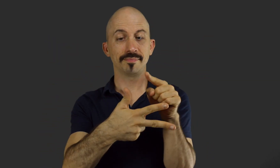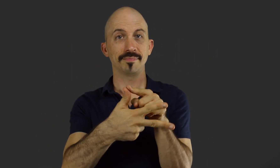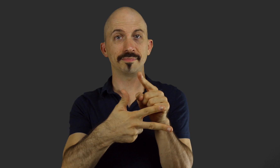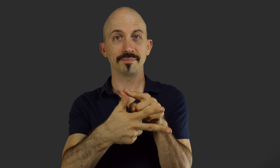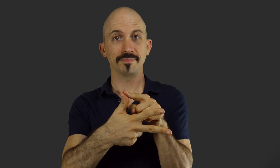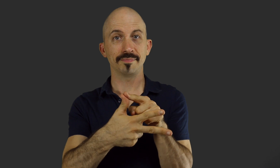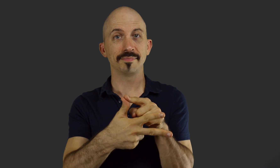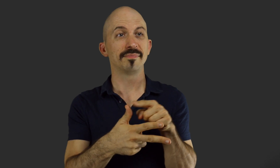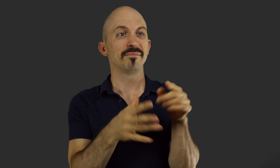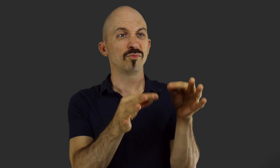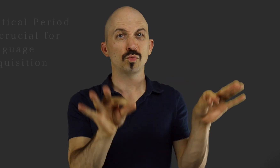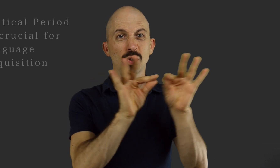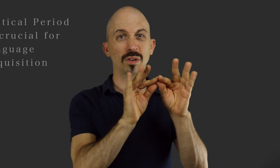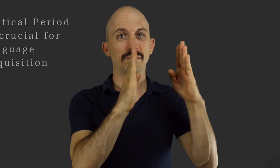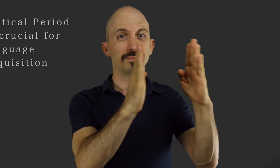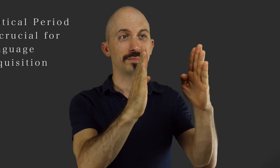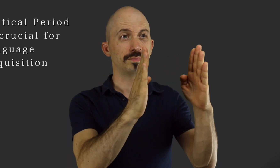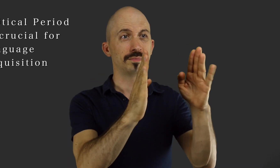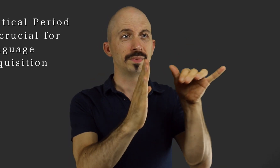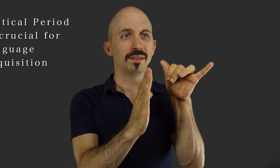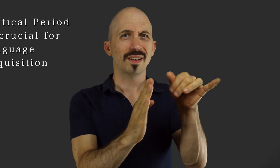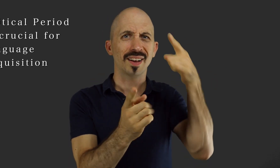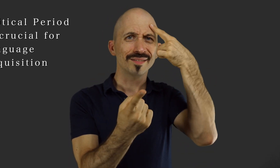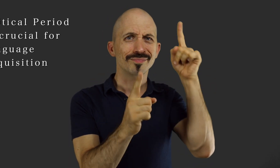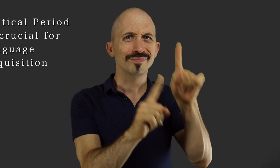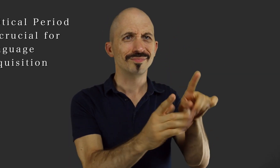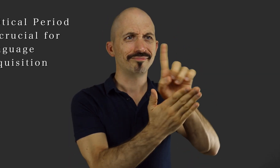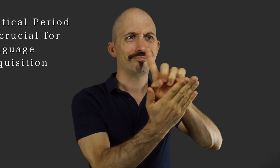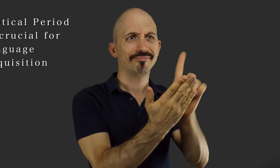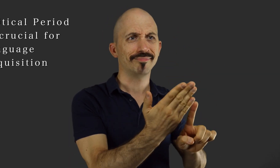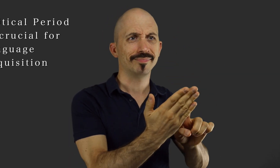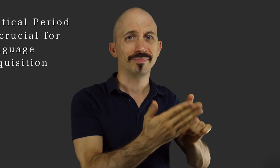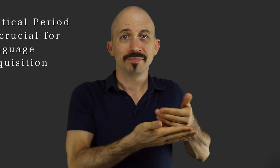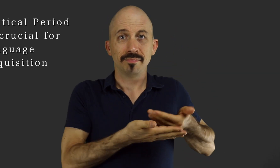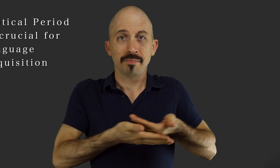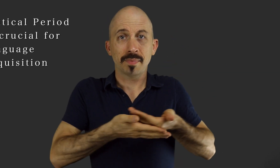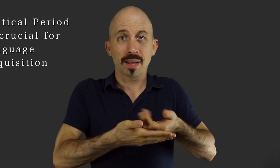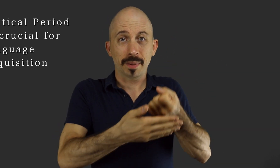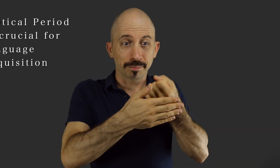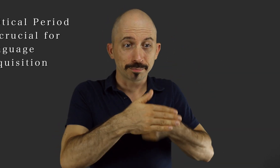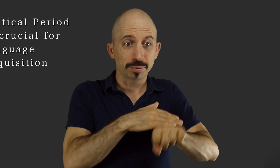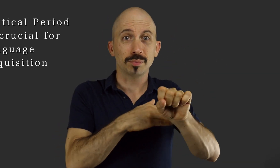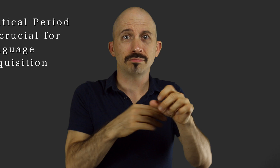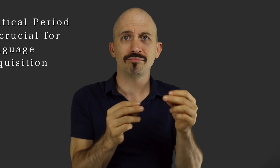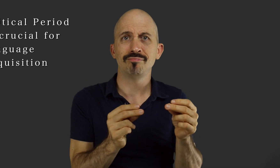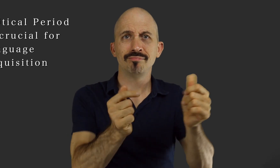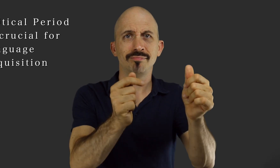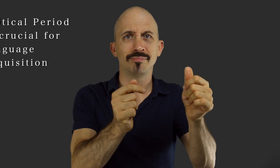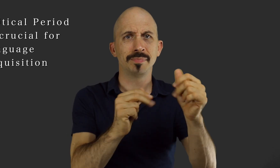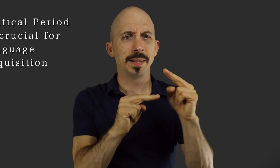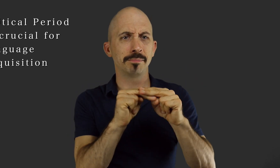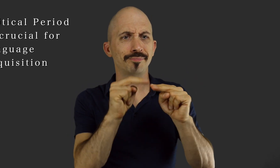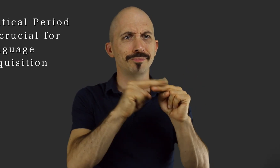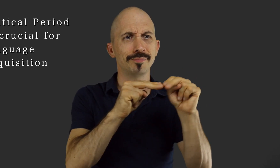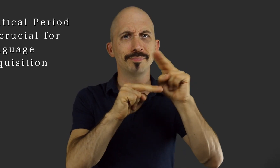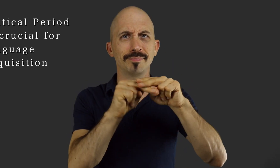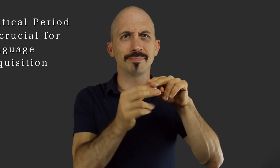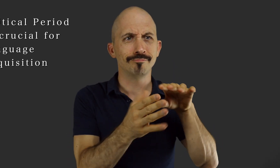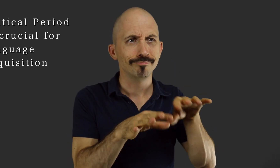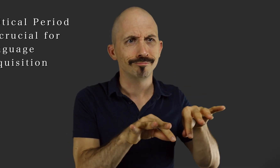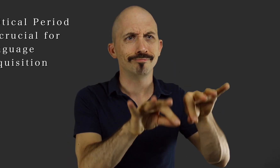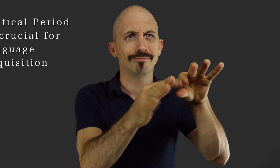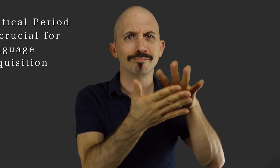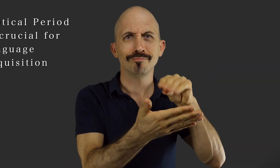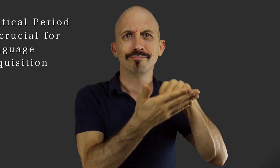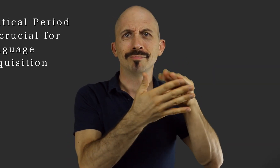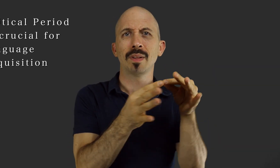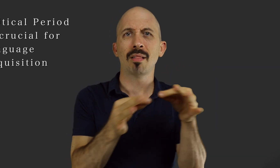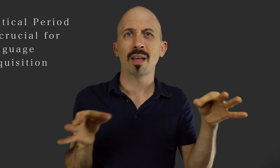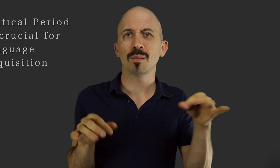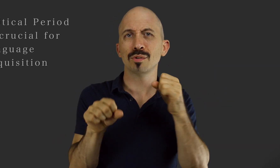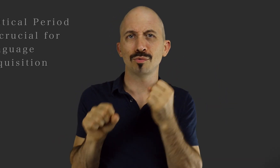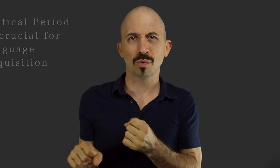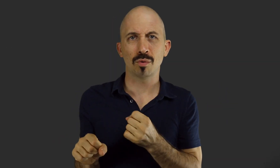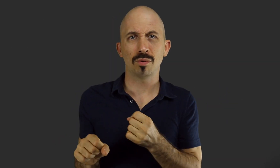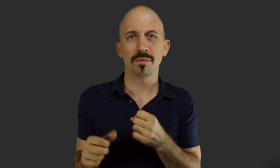1 – That critical period is designed for babies to build and acquire strong language skills immediately after birth.